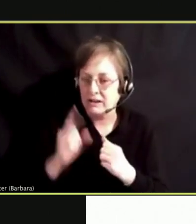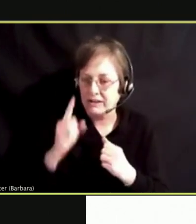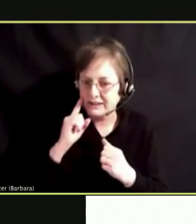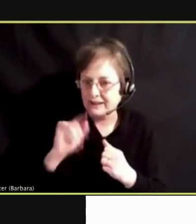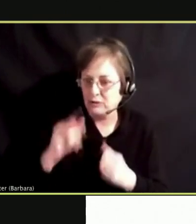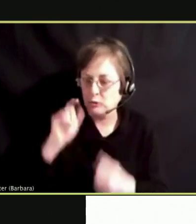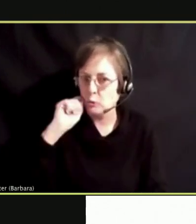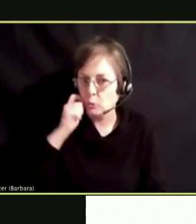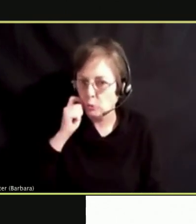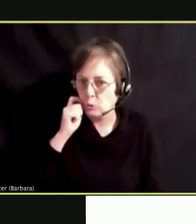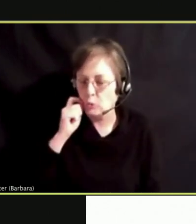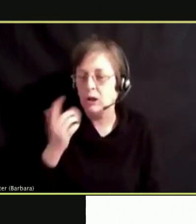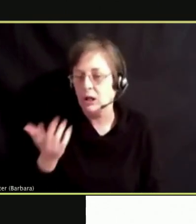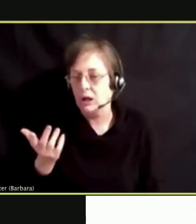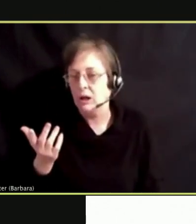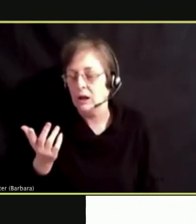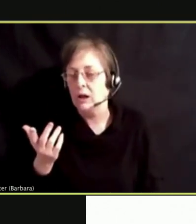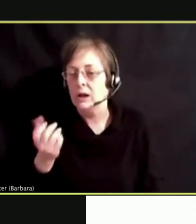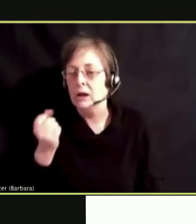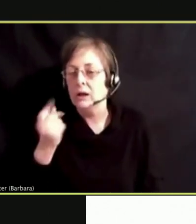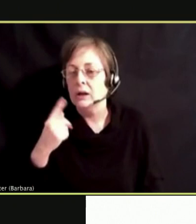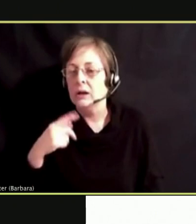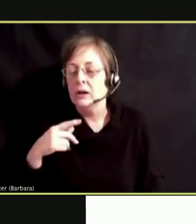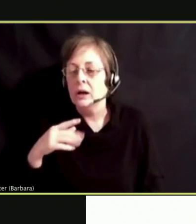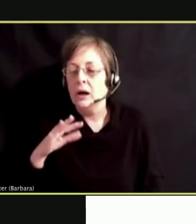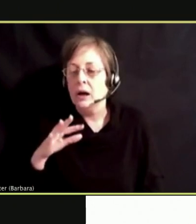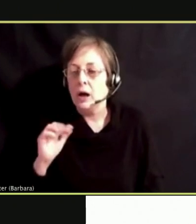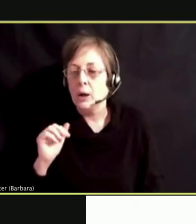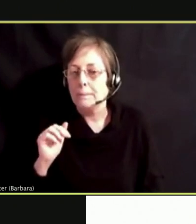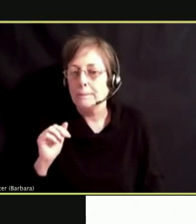AND IN GOING INTO OUR NEXT QUESTION.